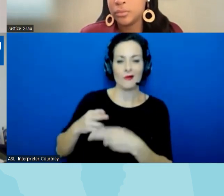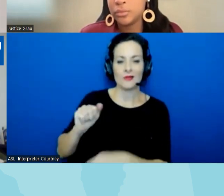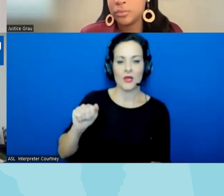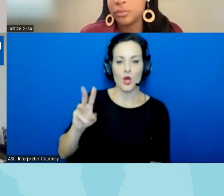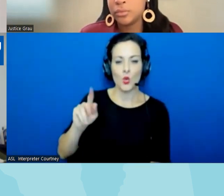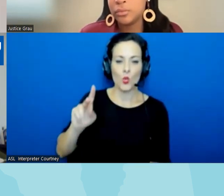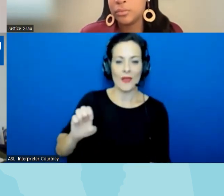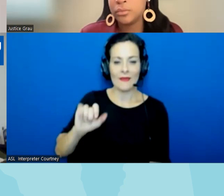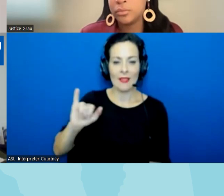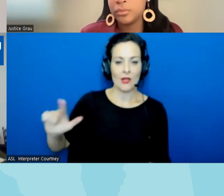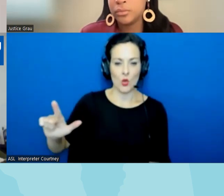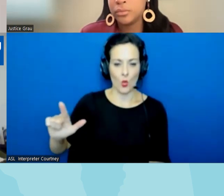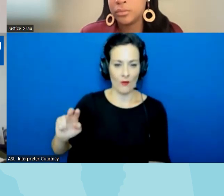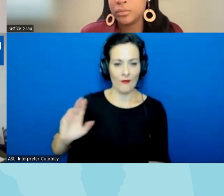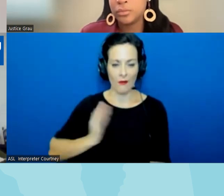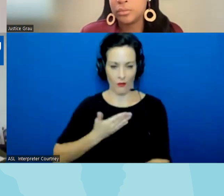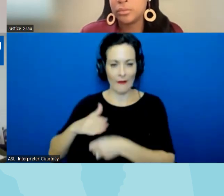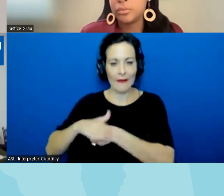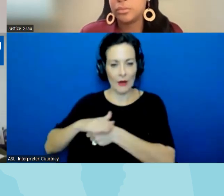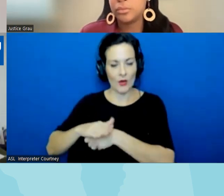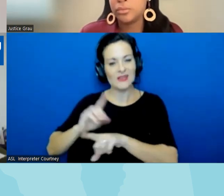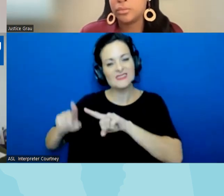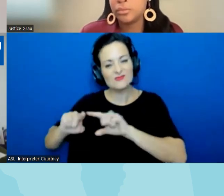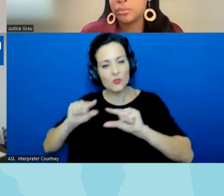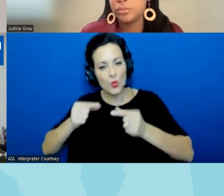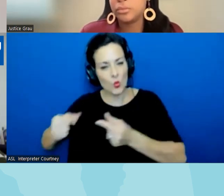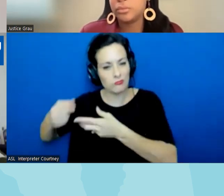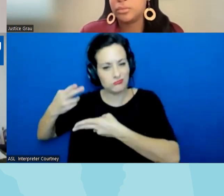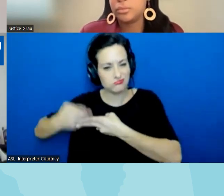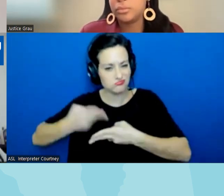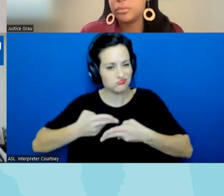of that but um these sort of groups that um that are really spearheading a lot of these